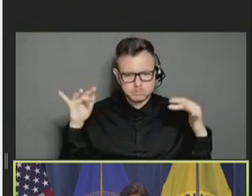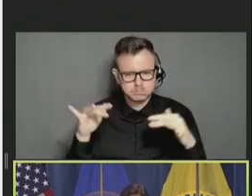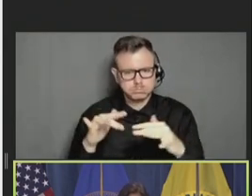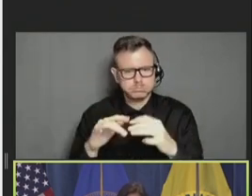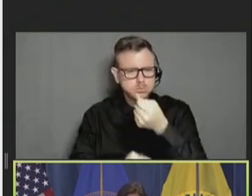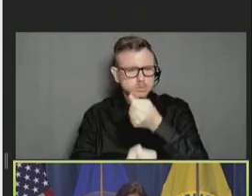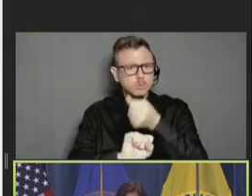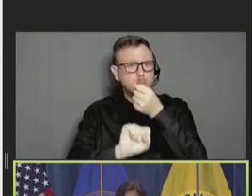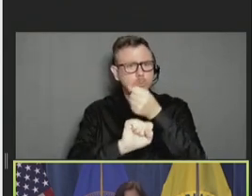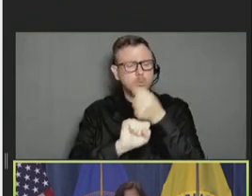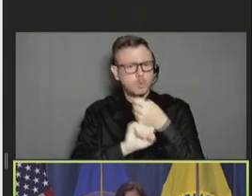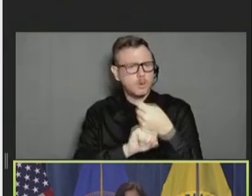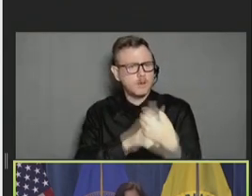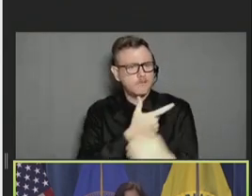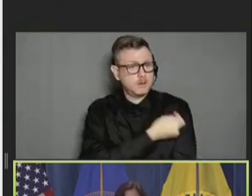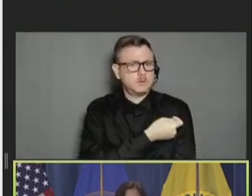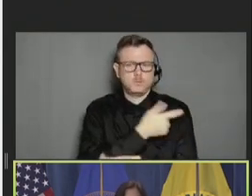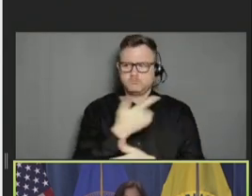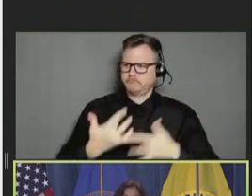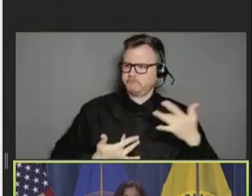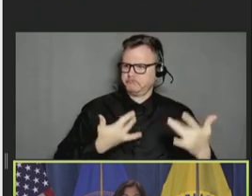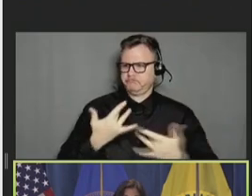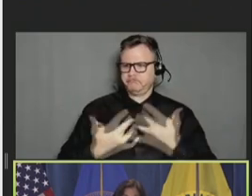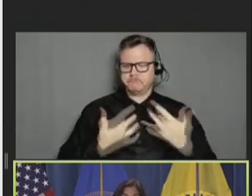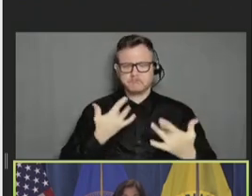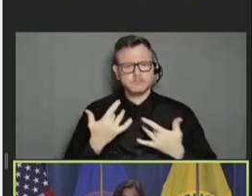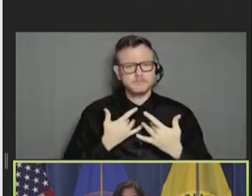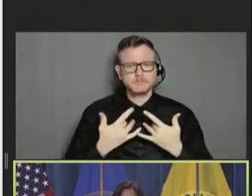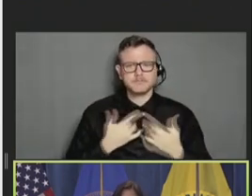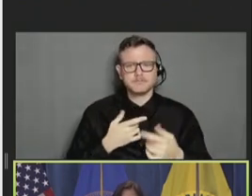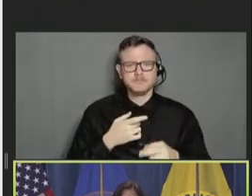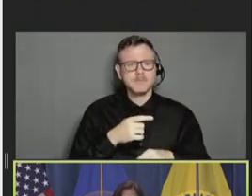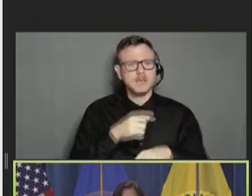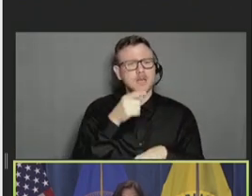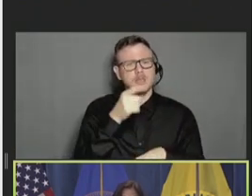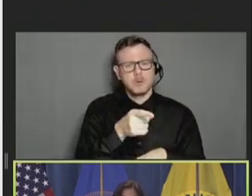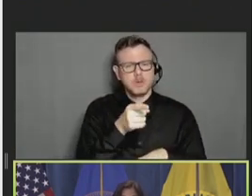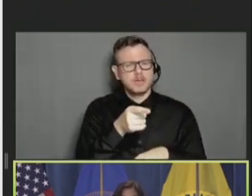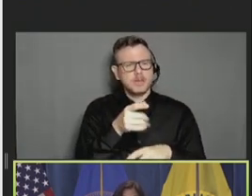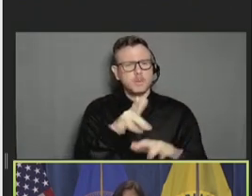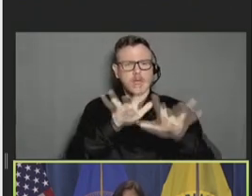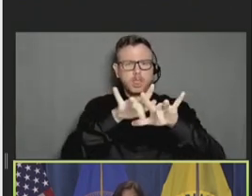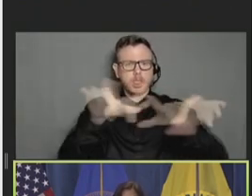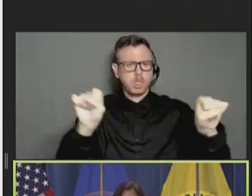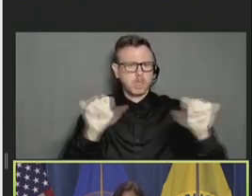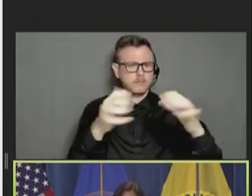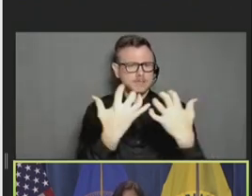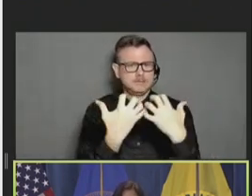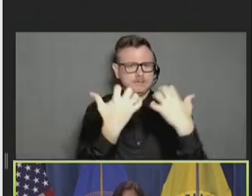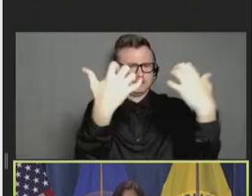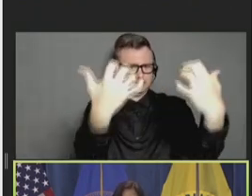And, you know, this is the then empty Michigan stadium, the iconic big house. And it became